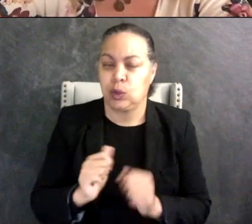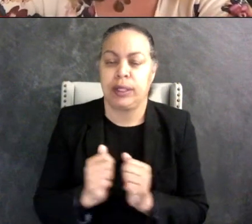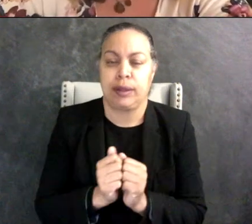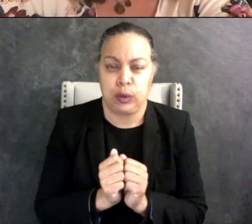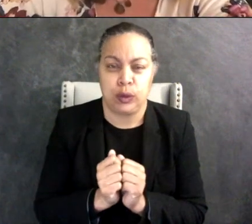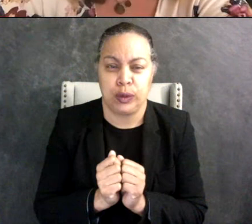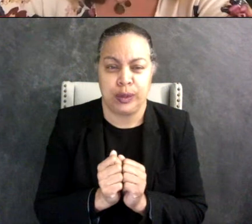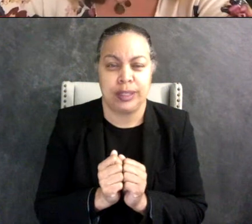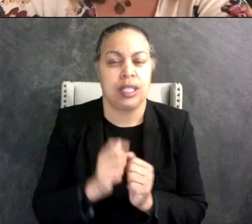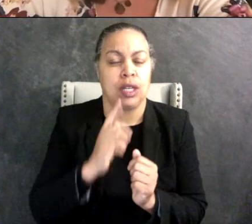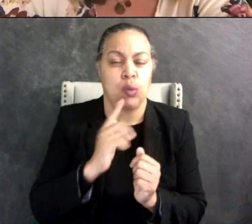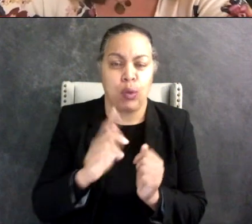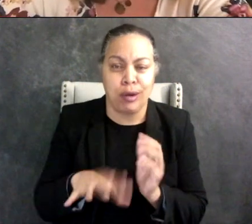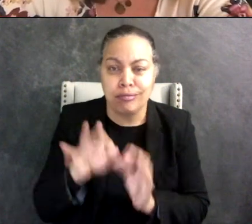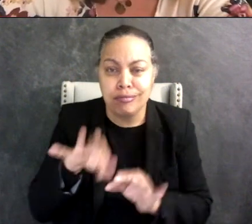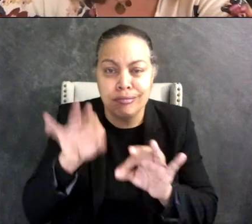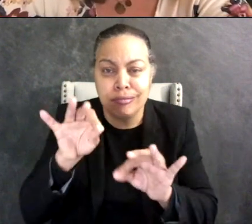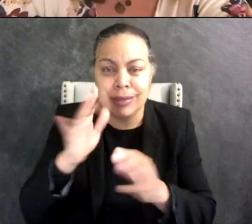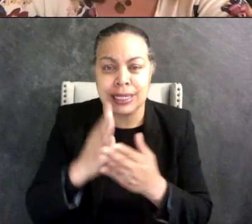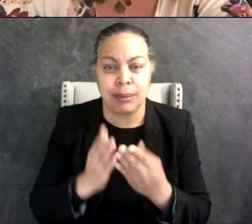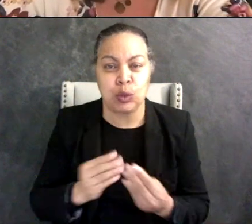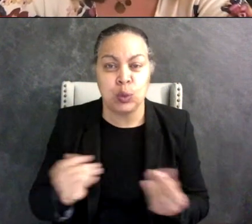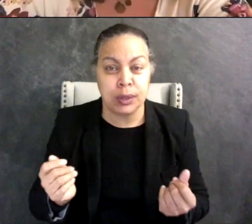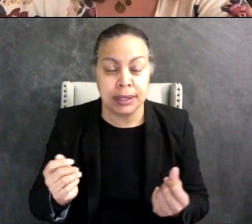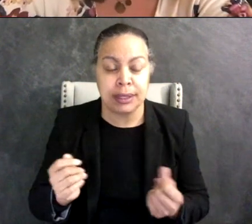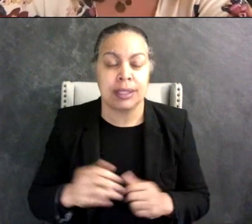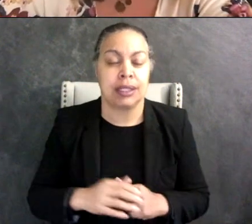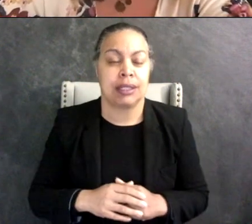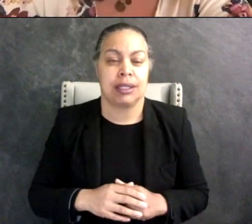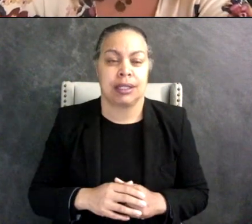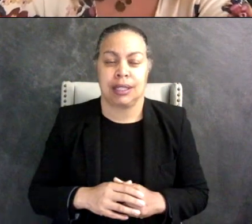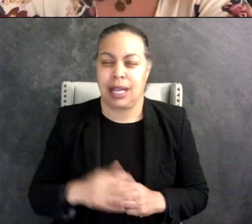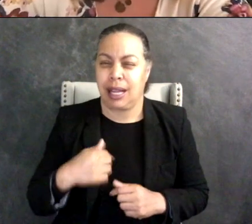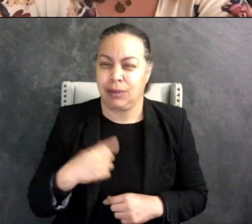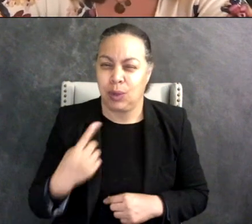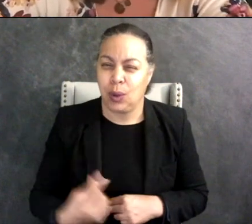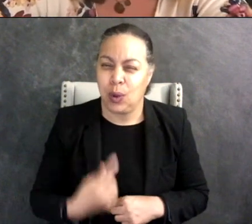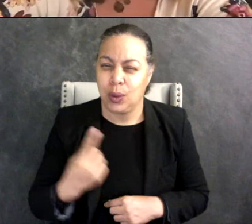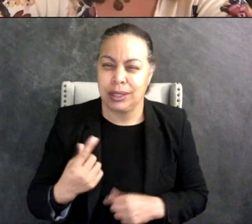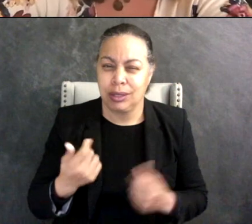solutions to things, so he's always - I've always like you know tried to get him to